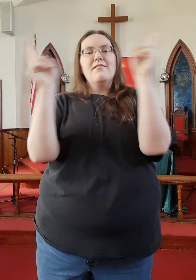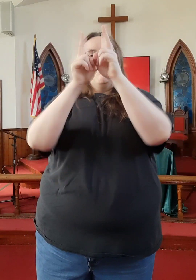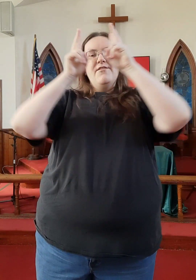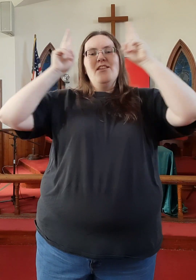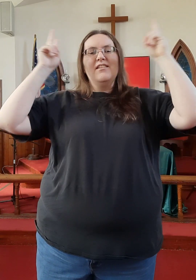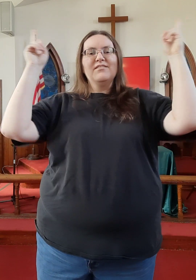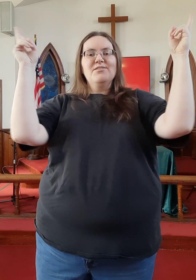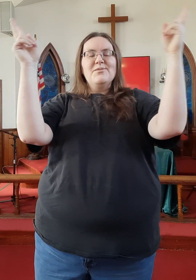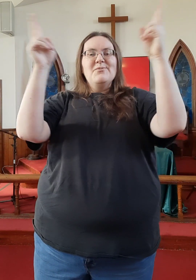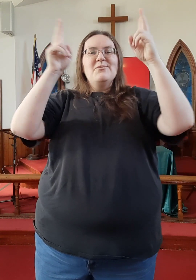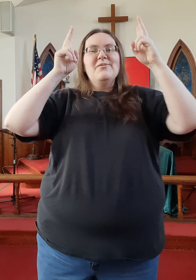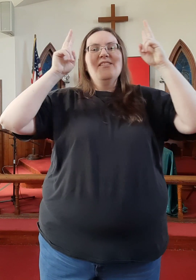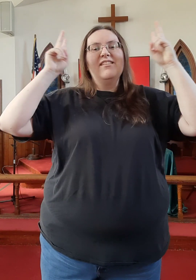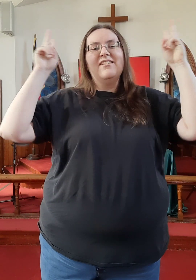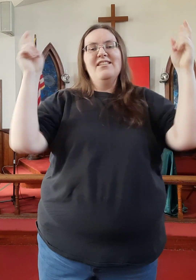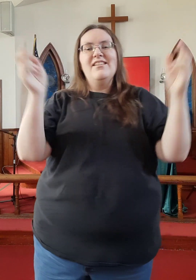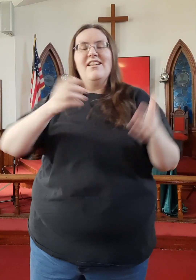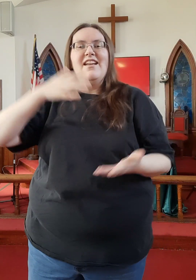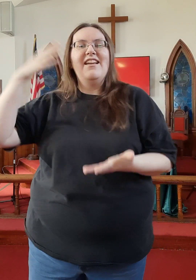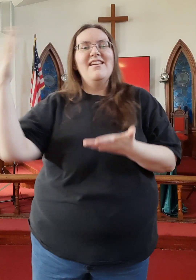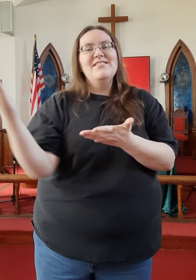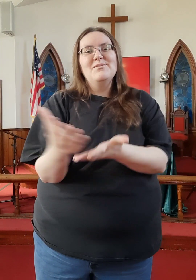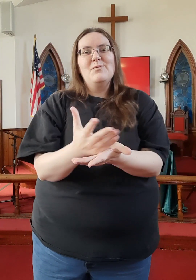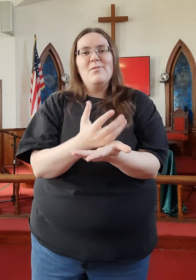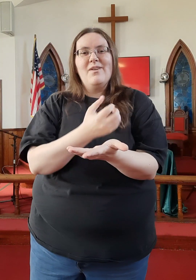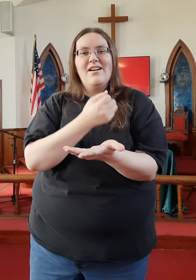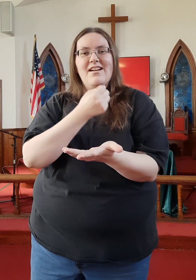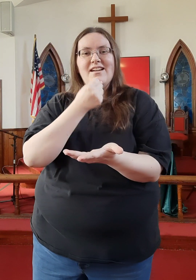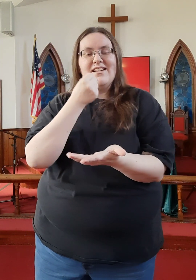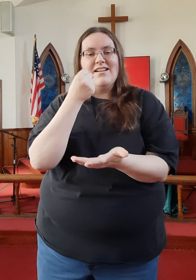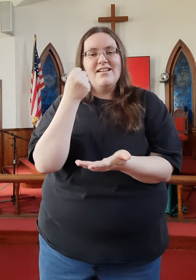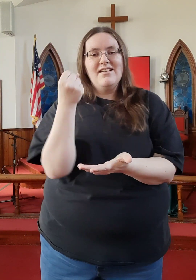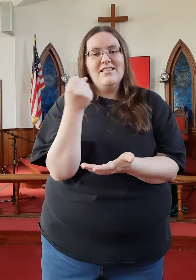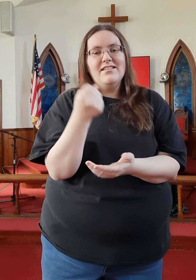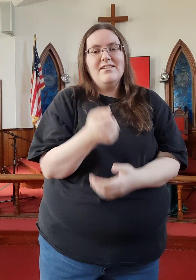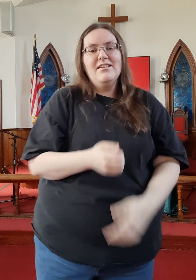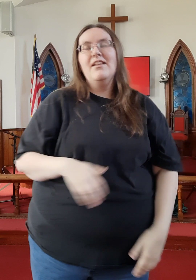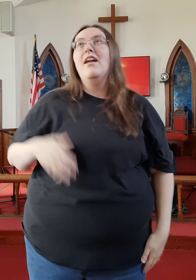The victory is won